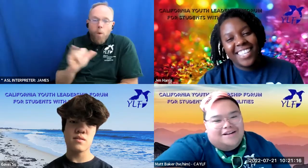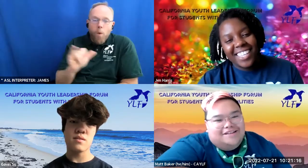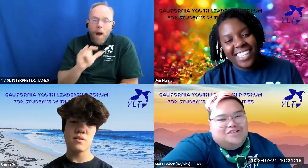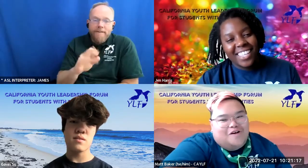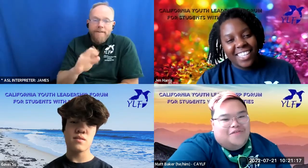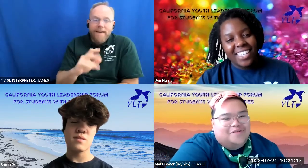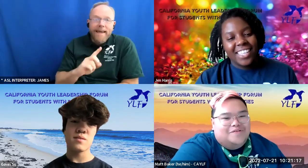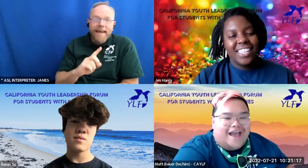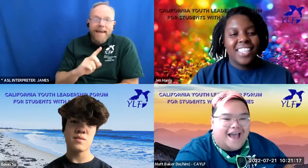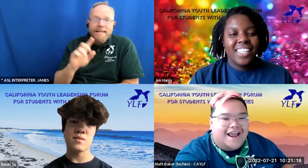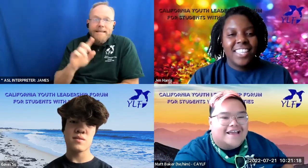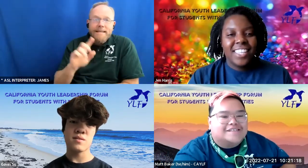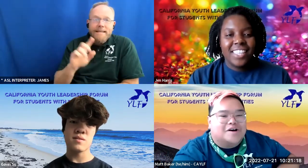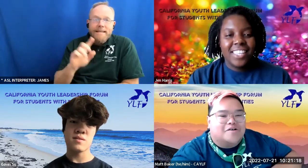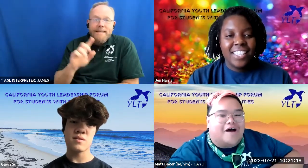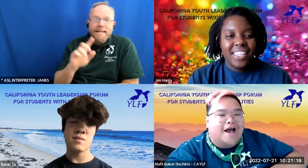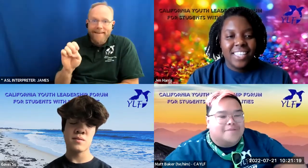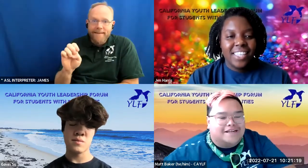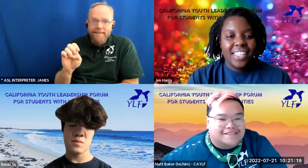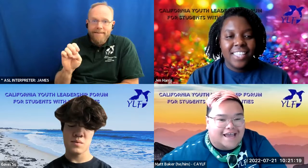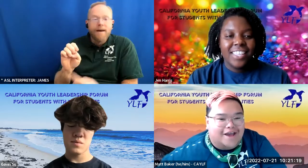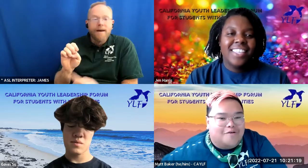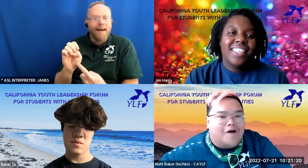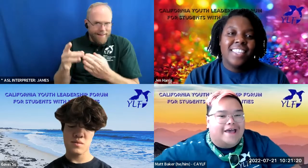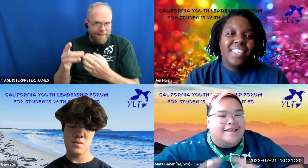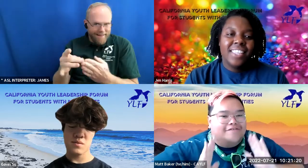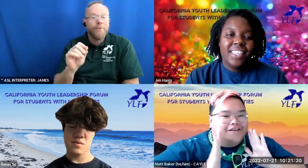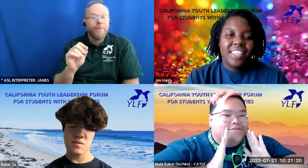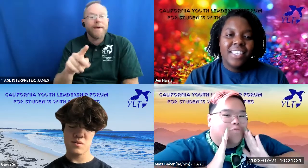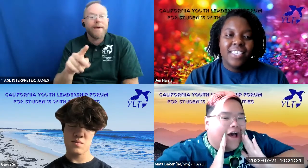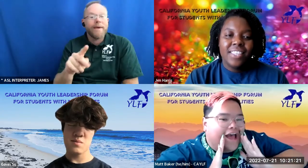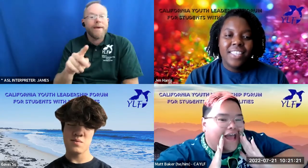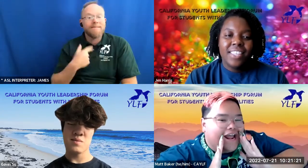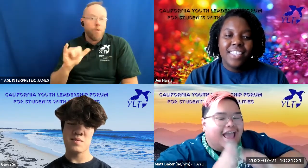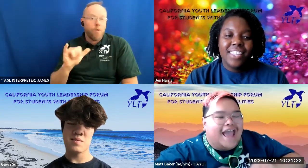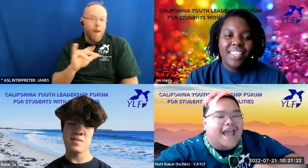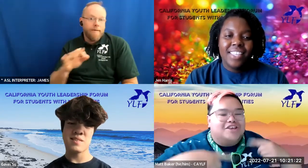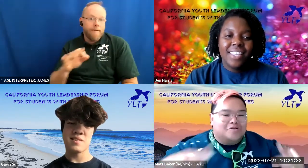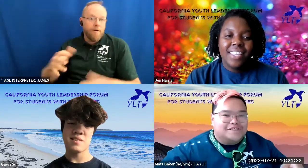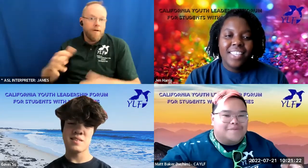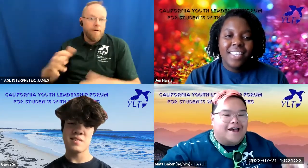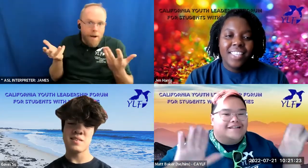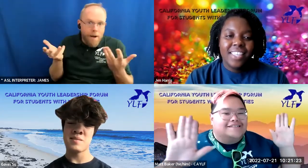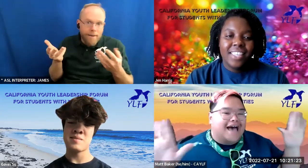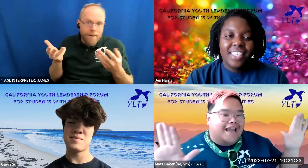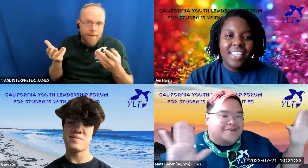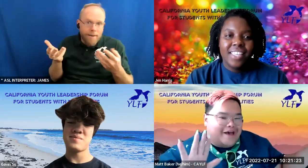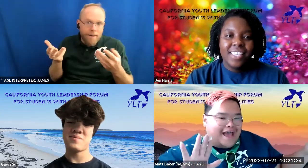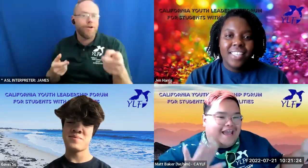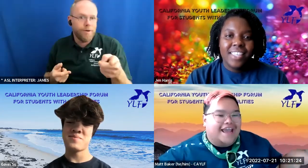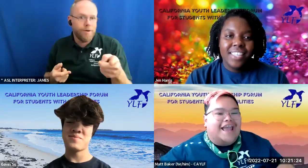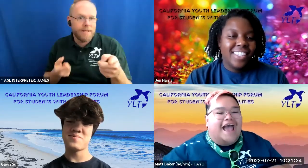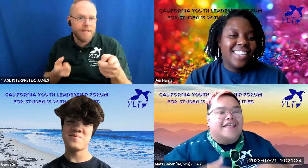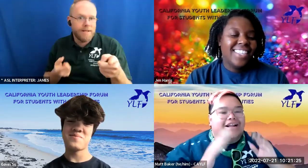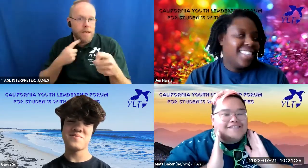lead you all through that so i'm going to say ylf is what and you'll respond dynamite and then i'll